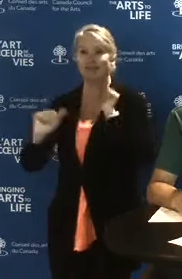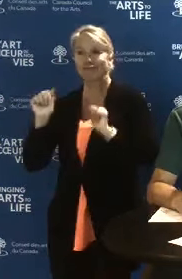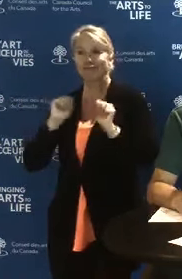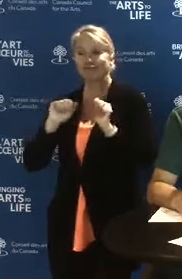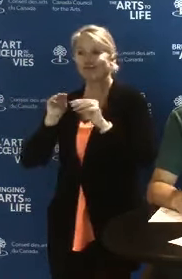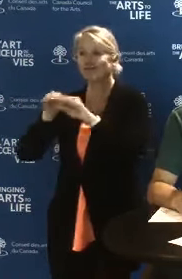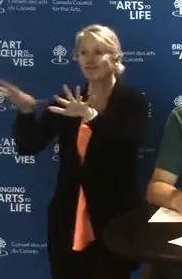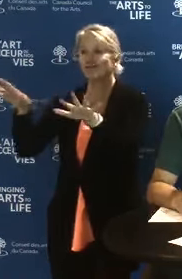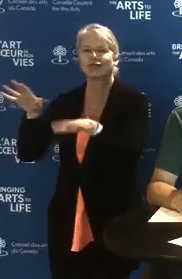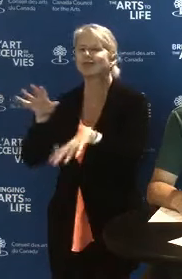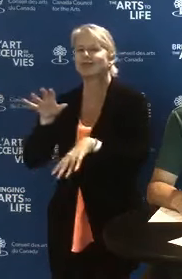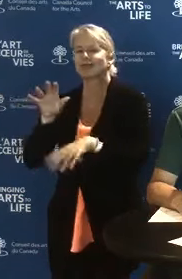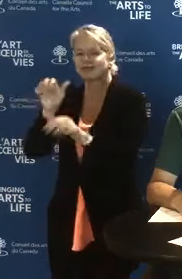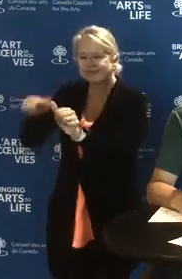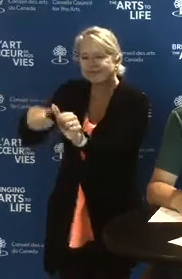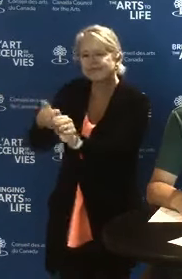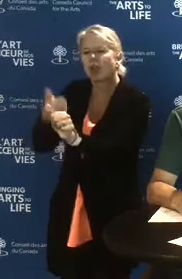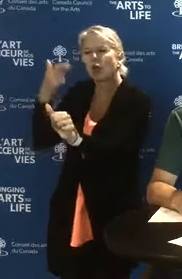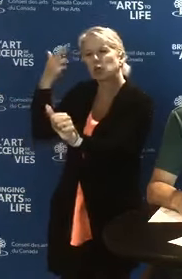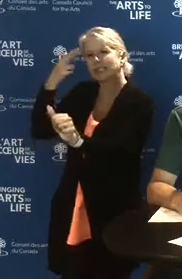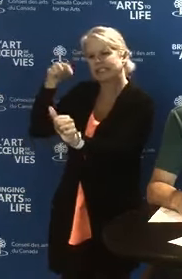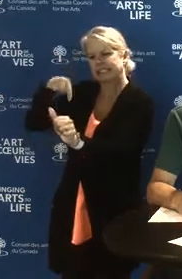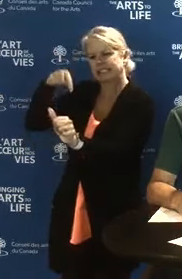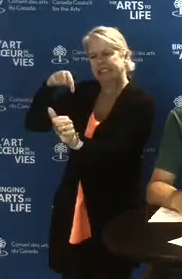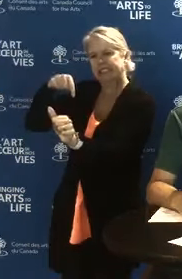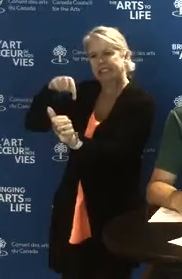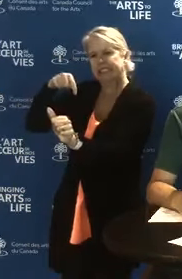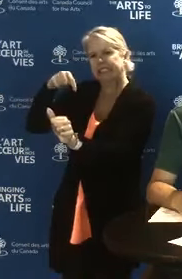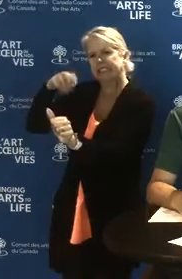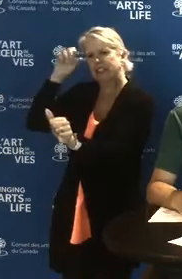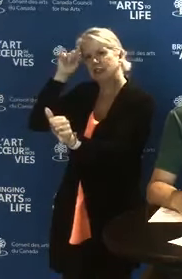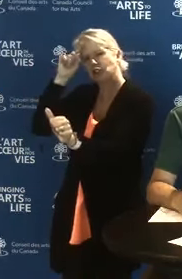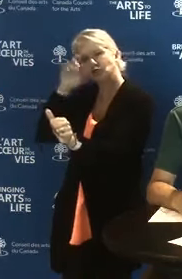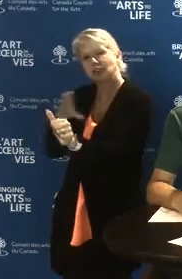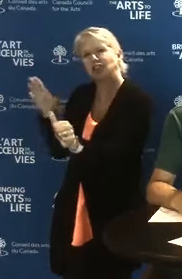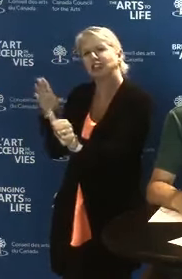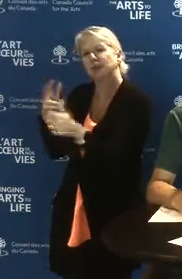What is the strategic problem you're trying to solve,